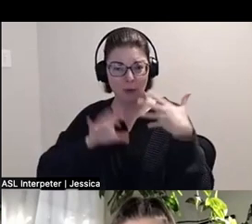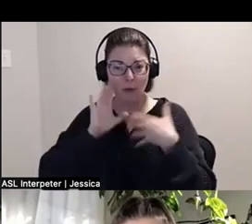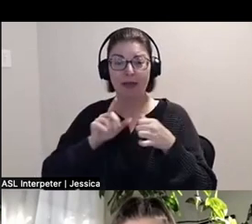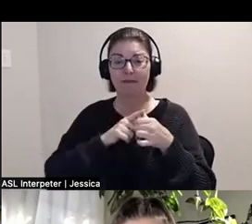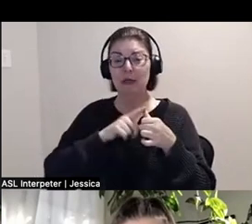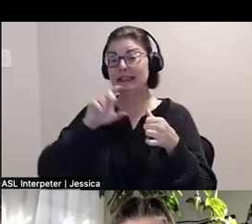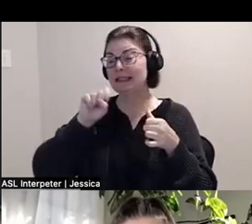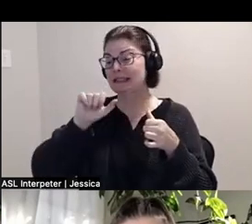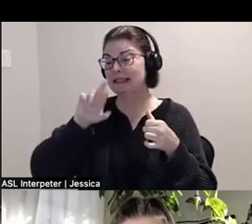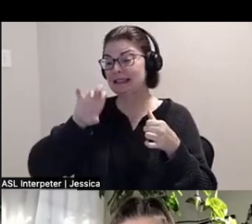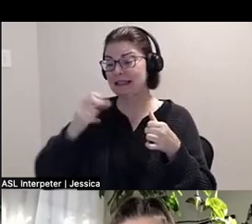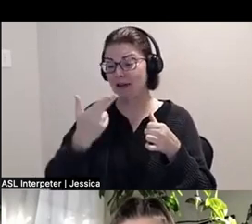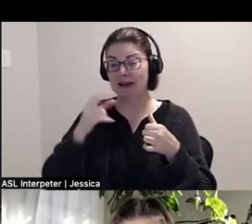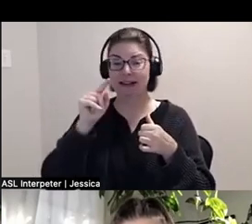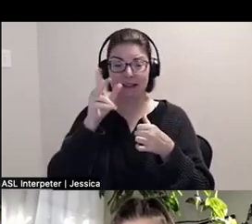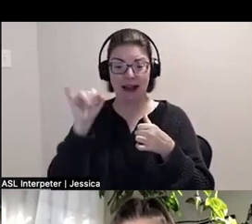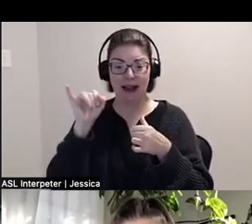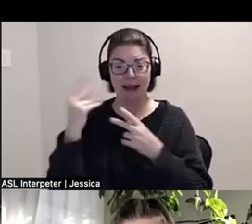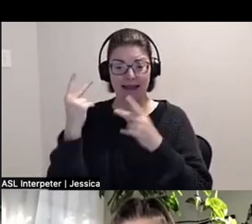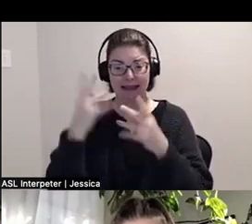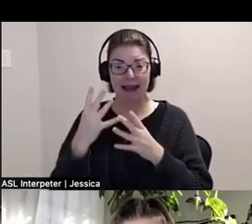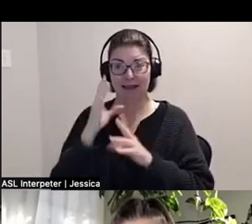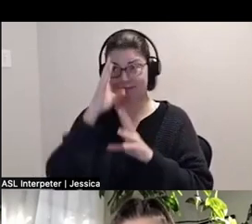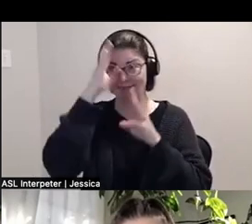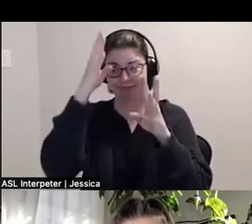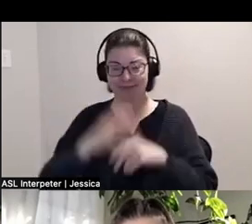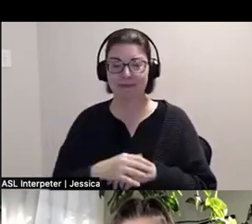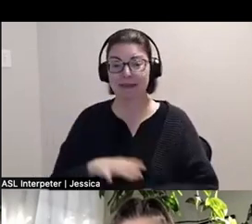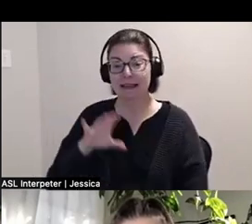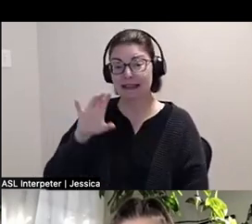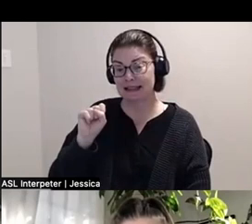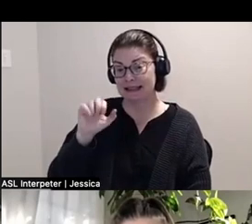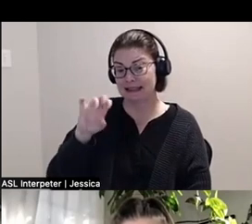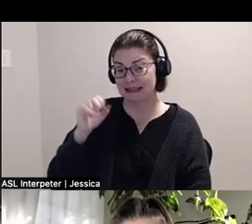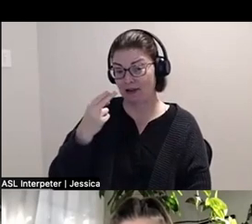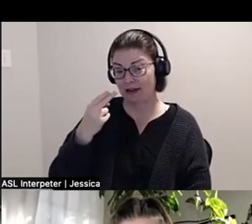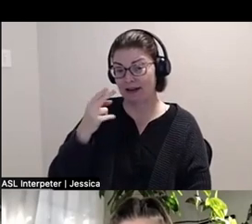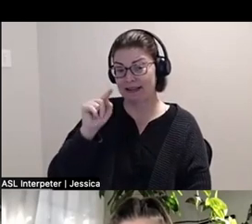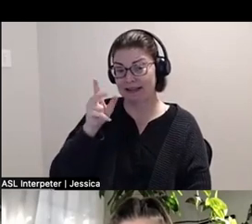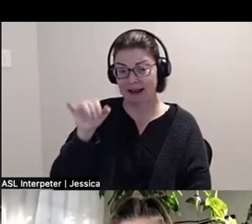our guest-curator. So, Sarah-Tai Black is an arts curator, film programmer, and critic